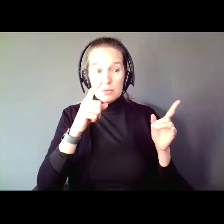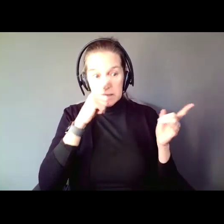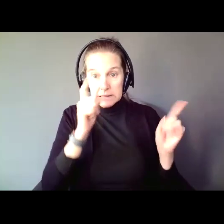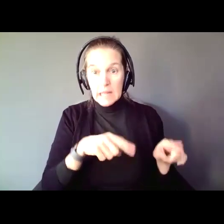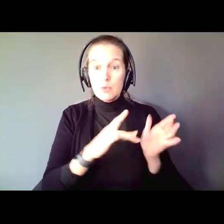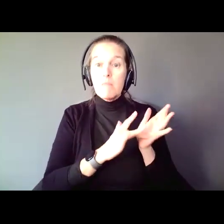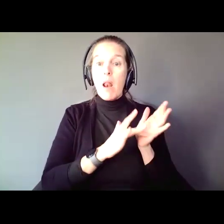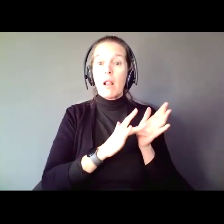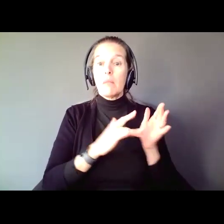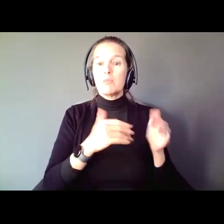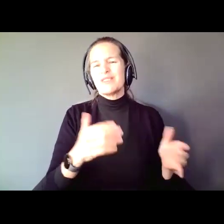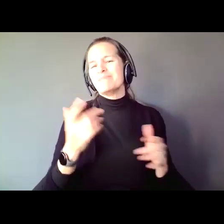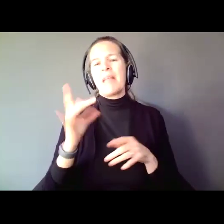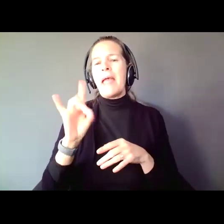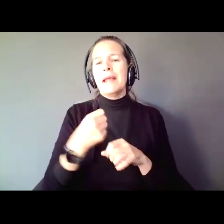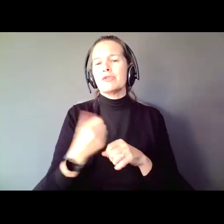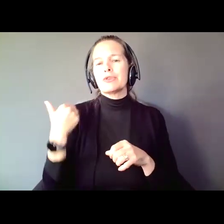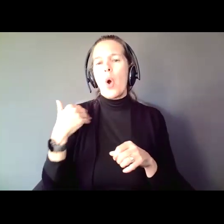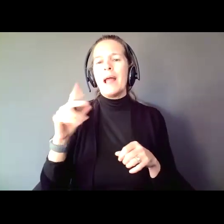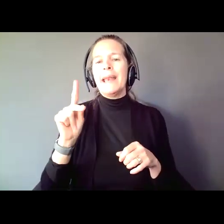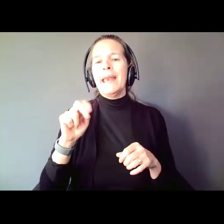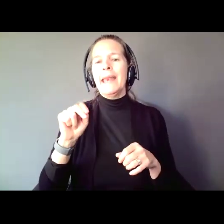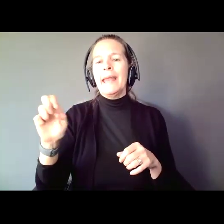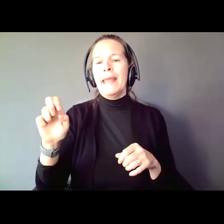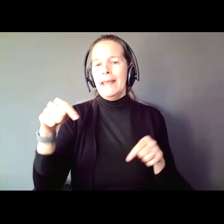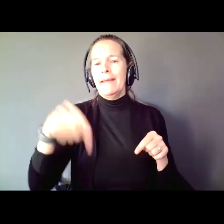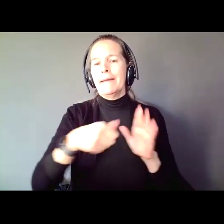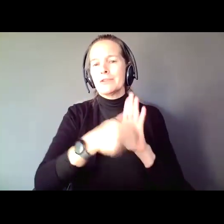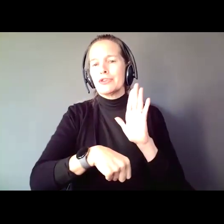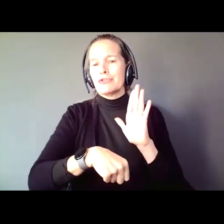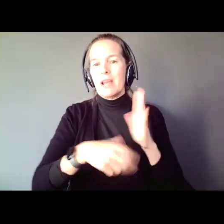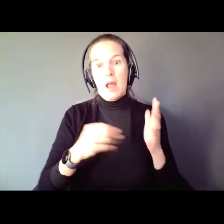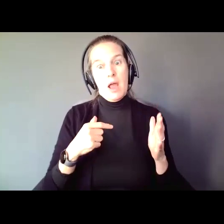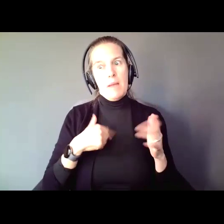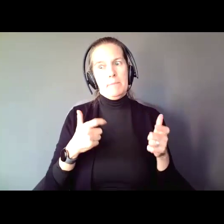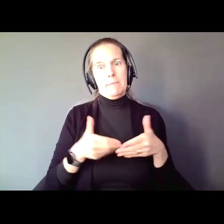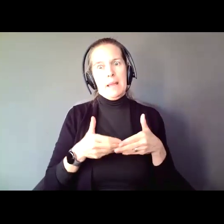years ago I had to have my knee done. I am a huge baby when it comes to medical care. They wheel me into the surgery center and